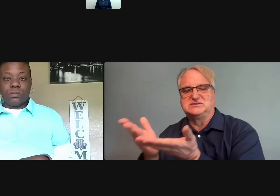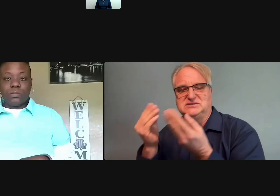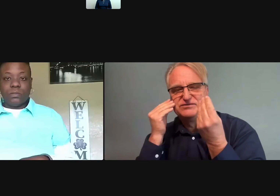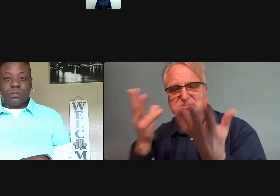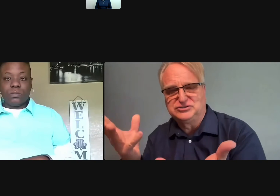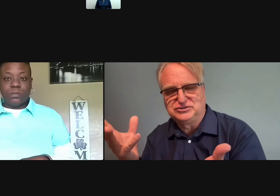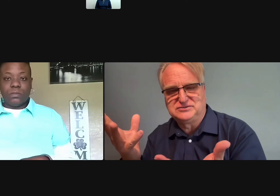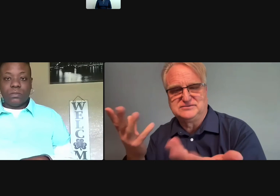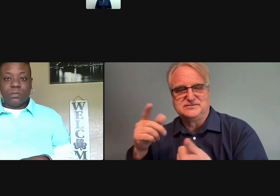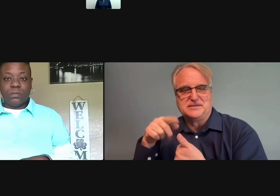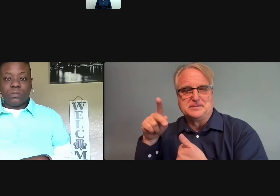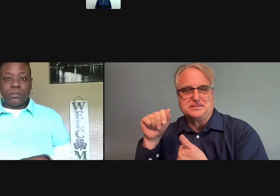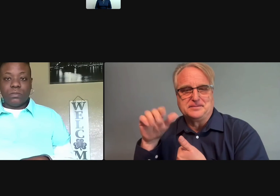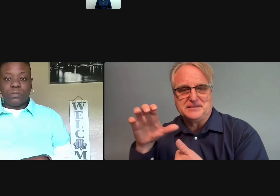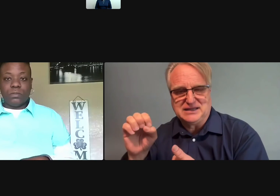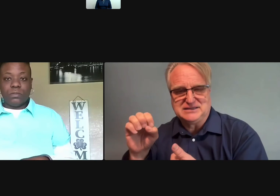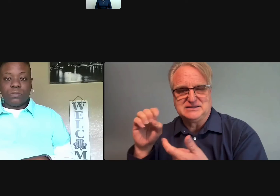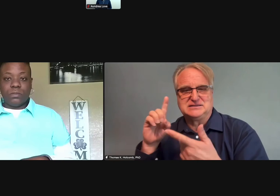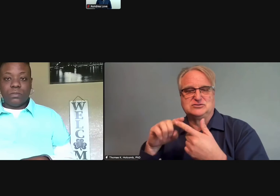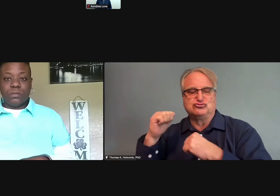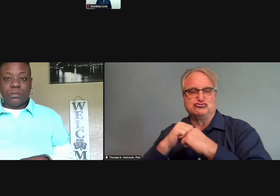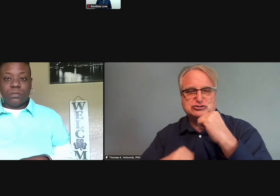That involves things like pace, discourse, structure, and the like.